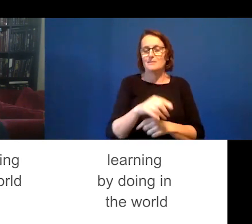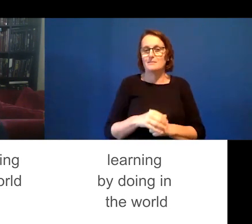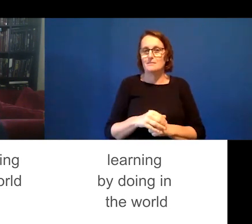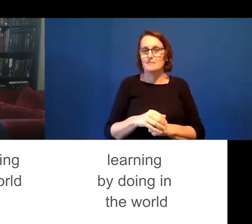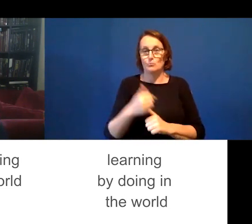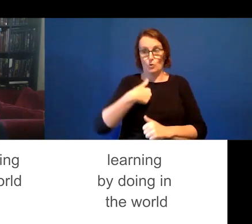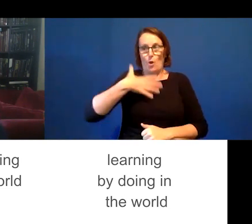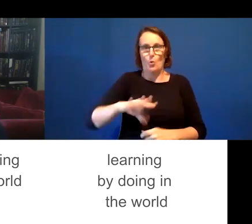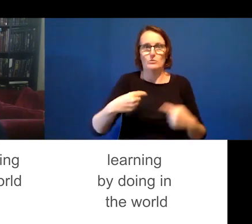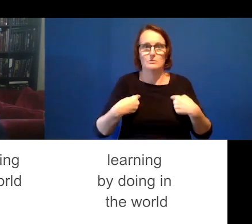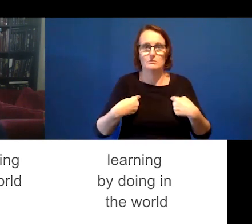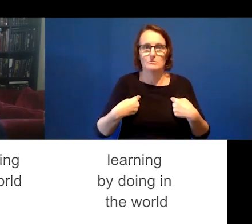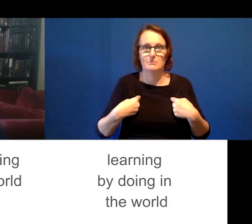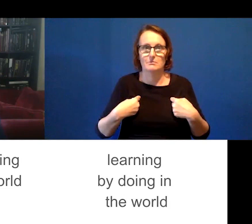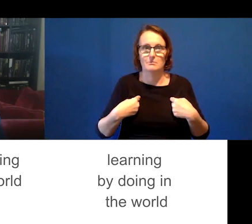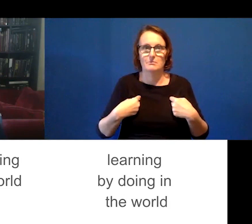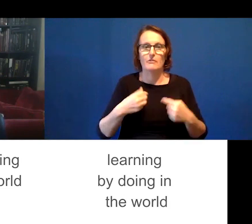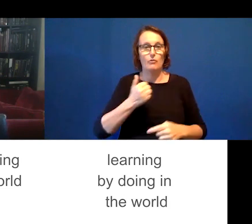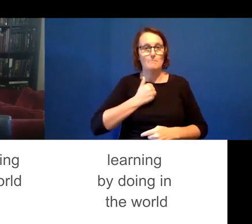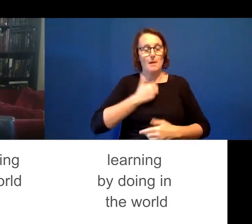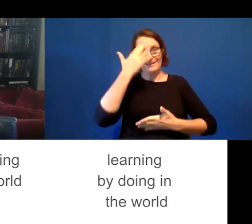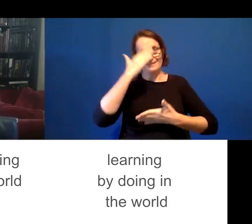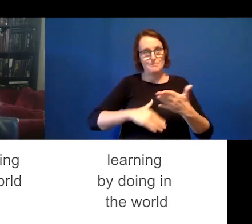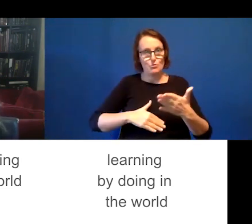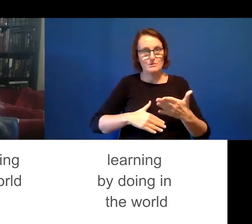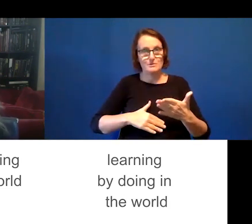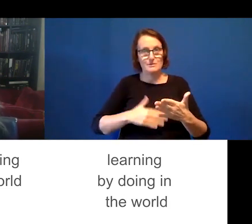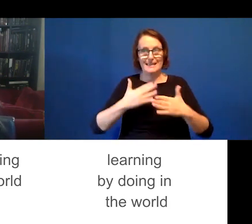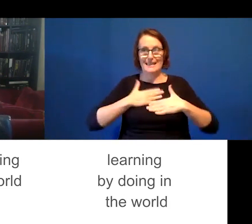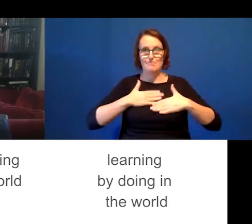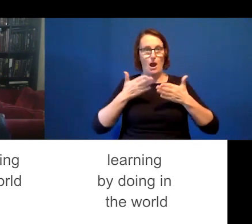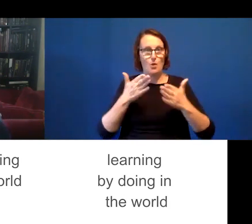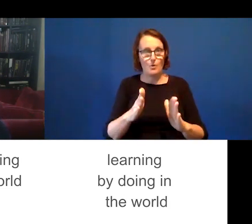want, through their own lived experience in their own way through